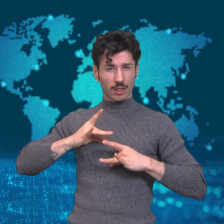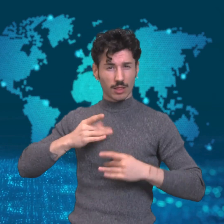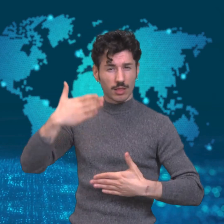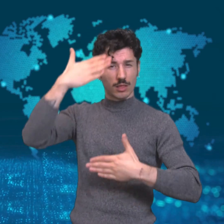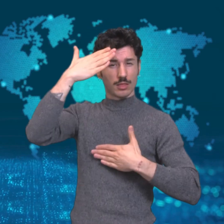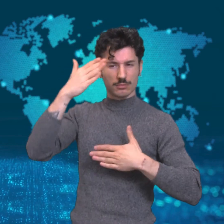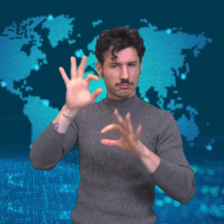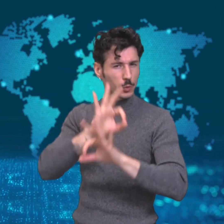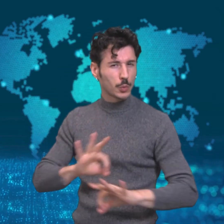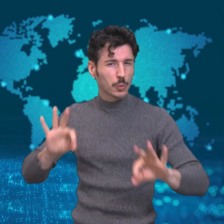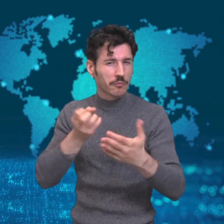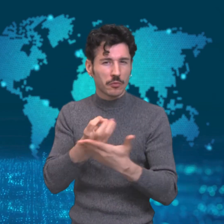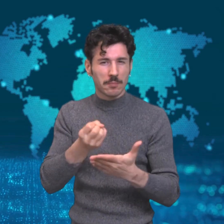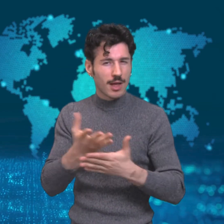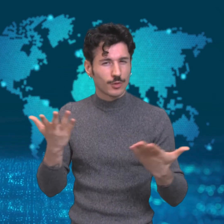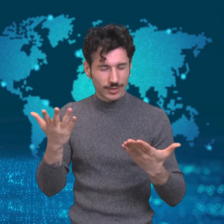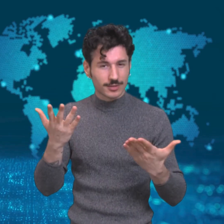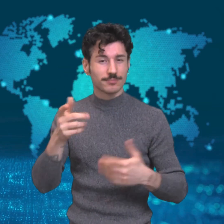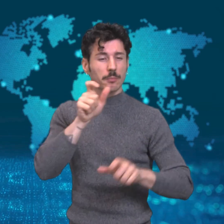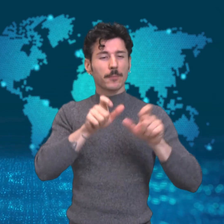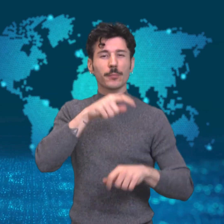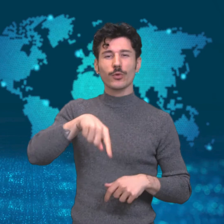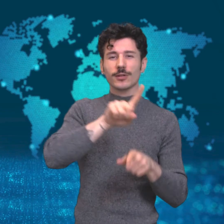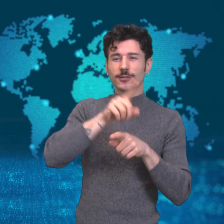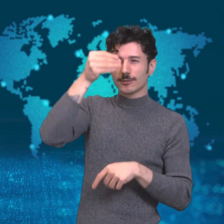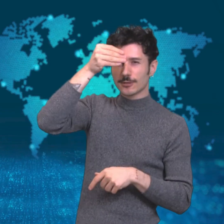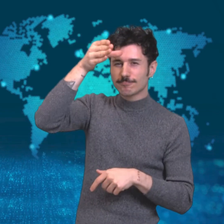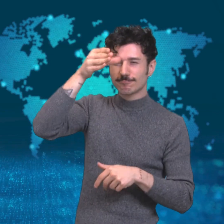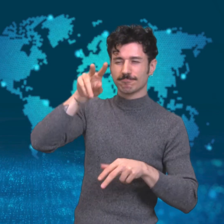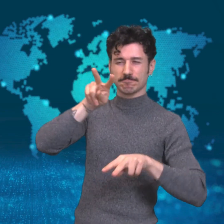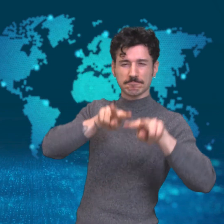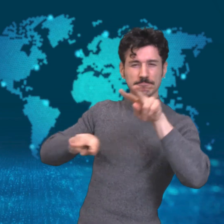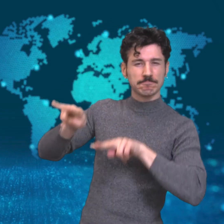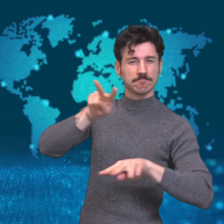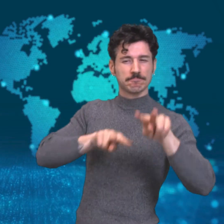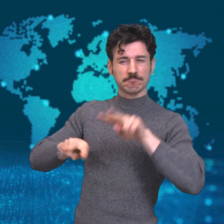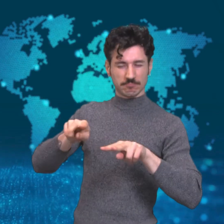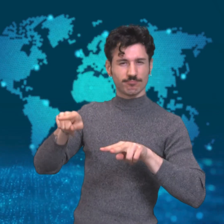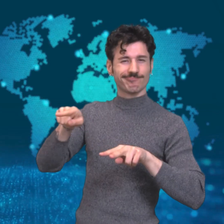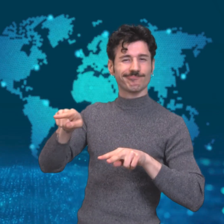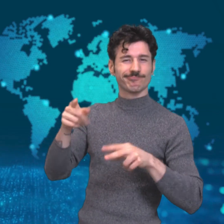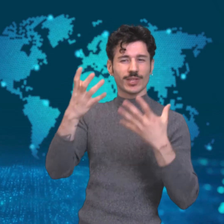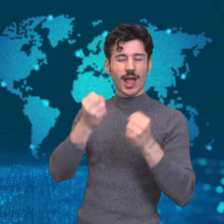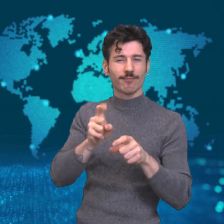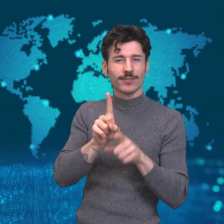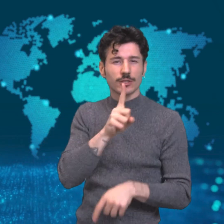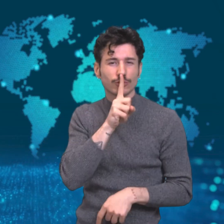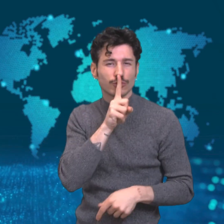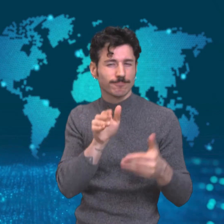case of coronavirus – a claim experts and observers believe otherwise.